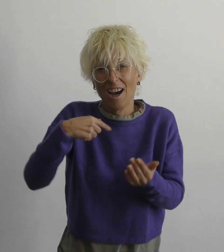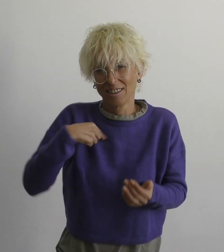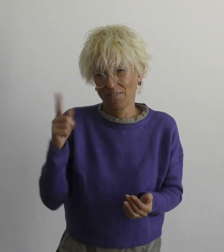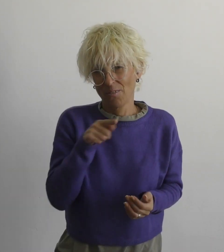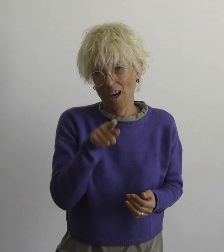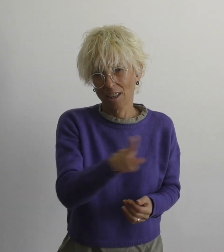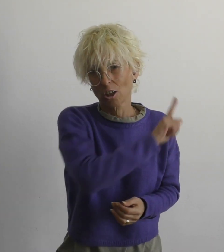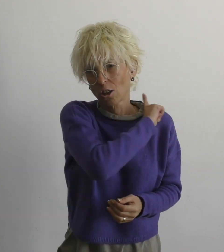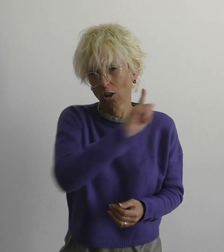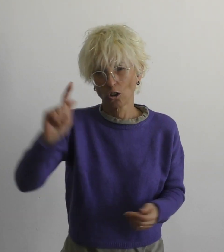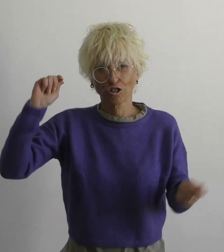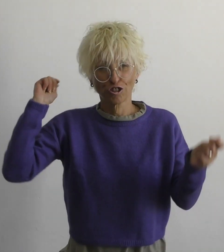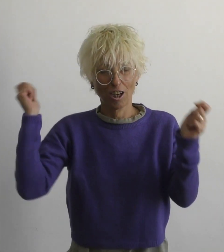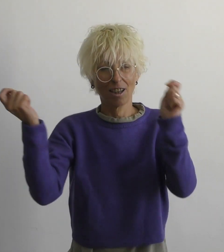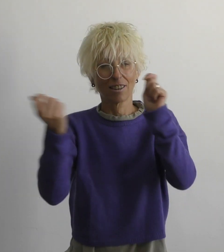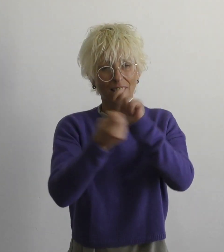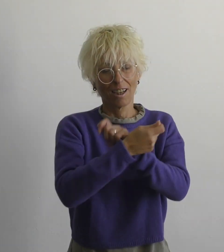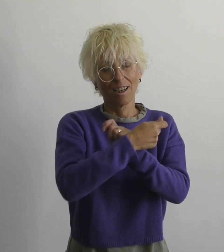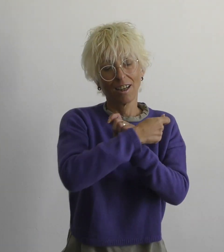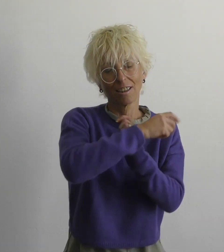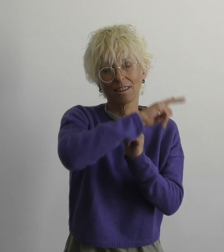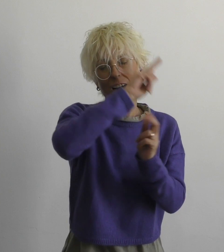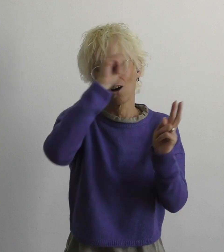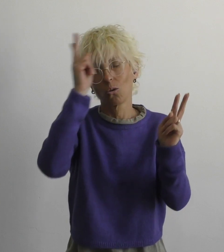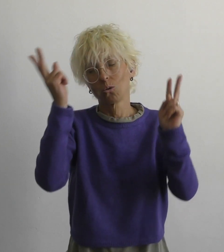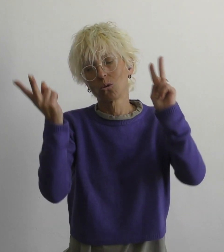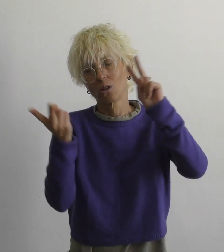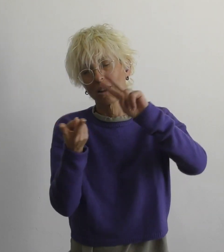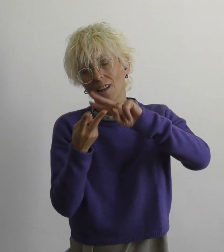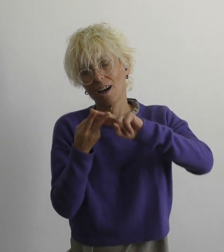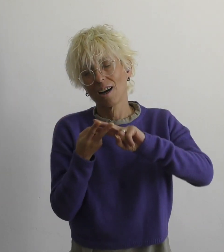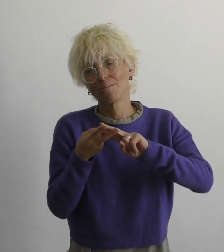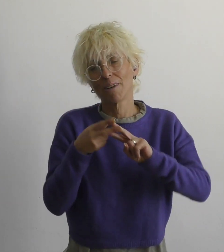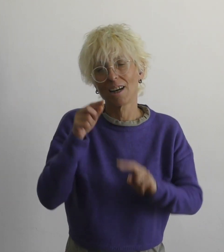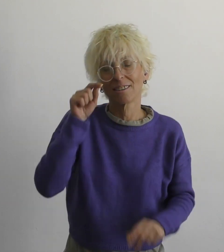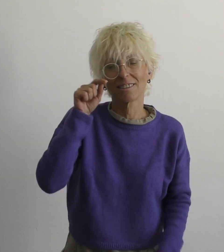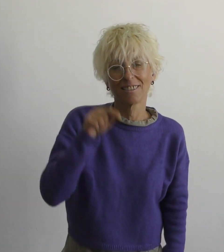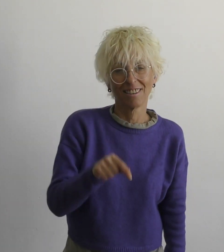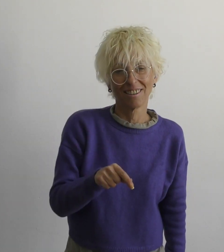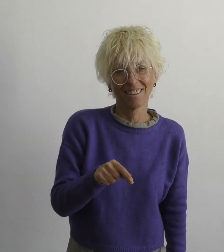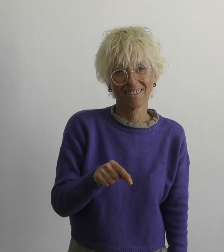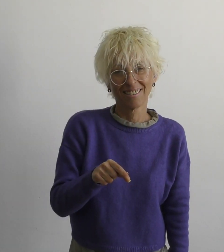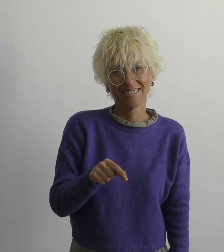You and I won't change this world